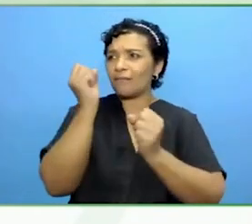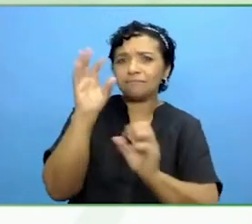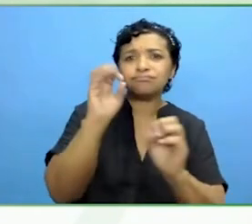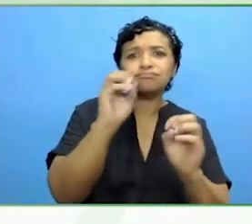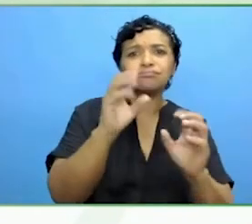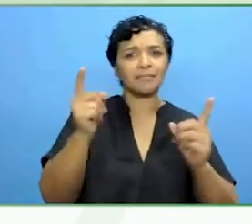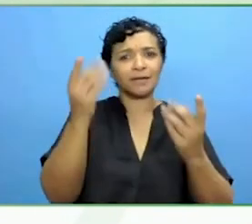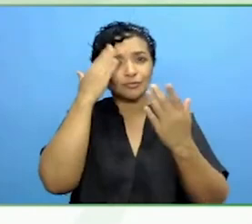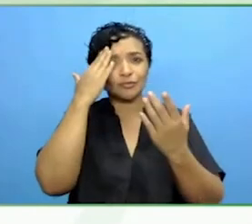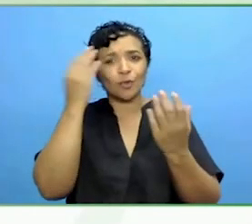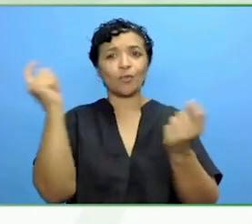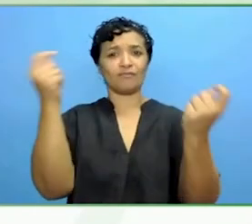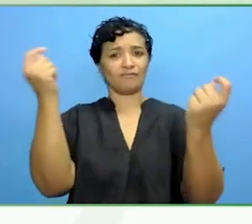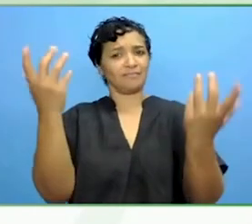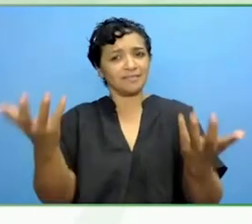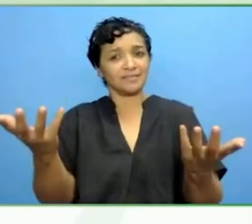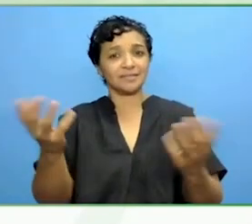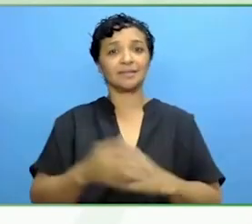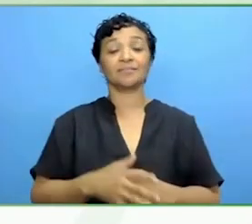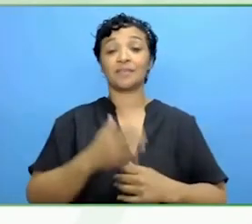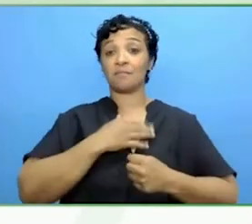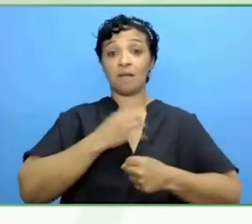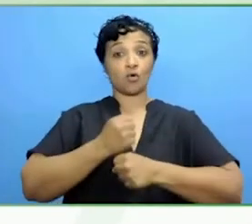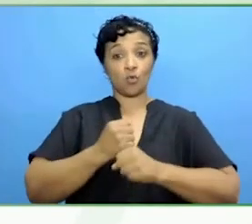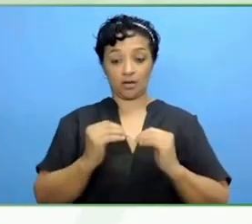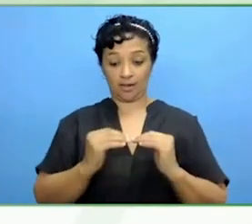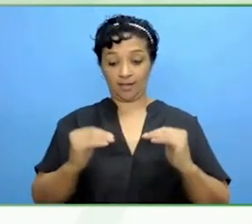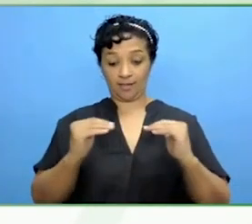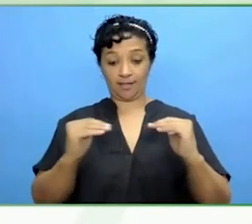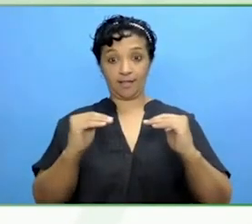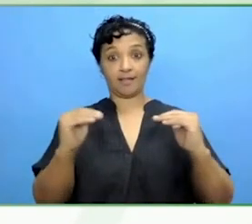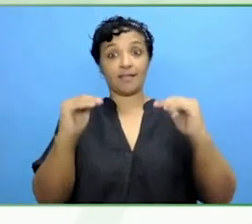For my career progression, I always ask what life wants to do